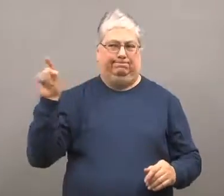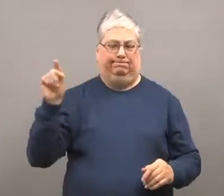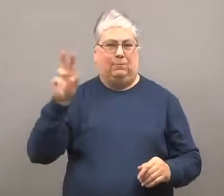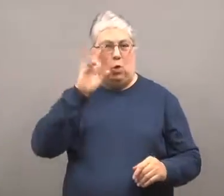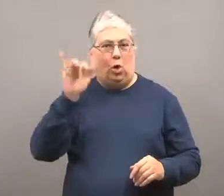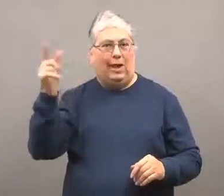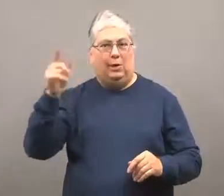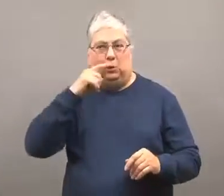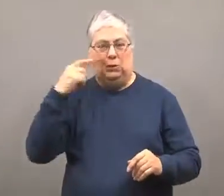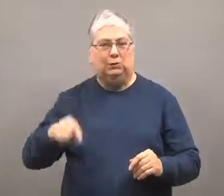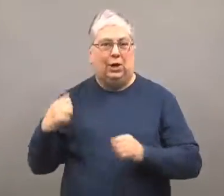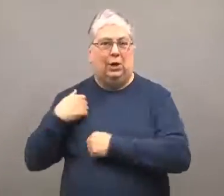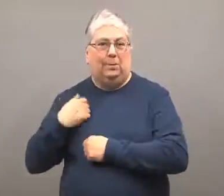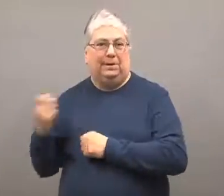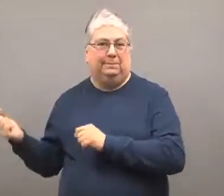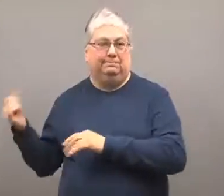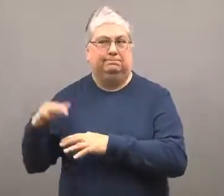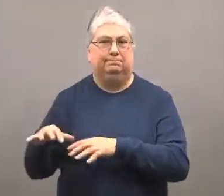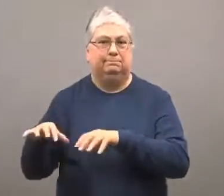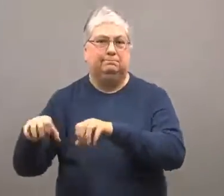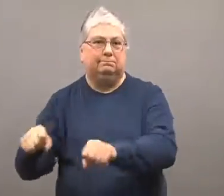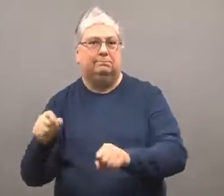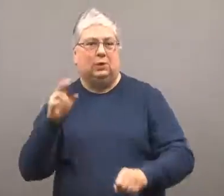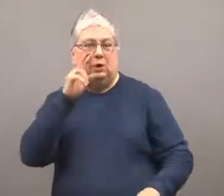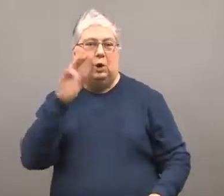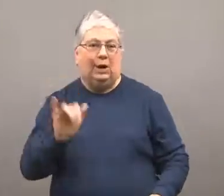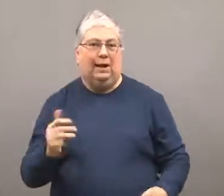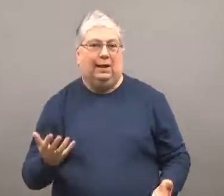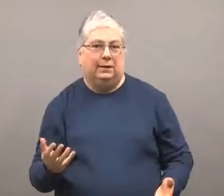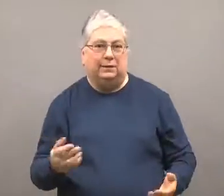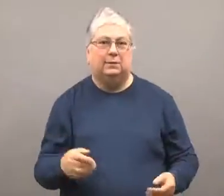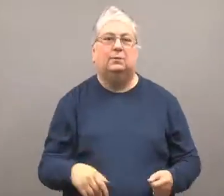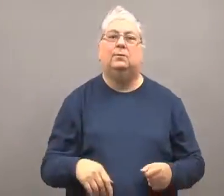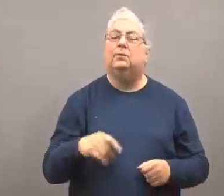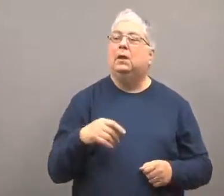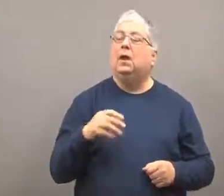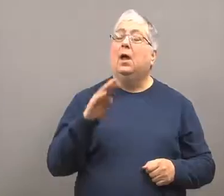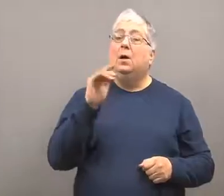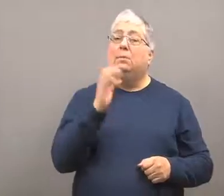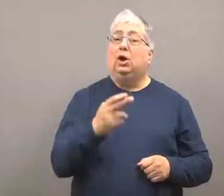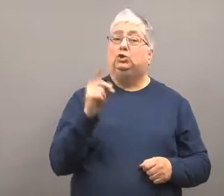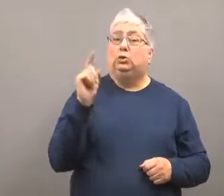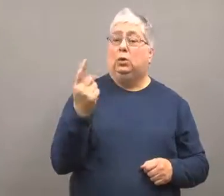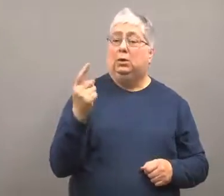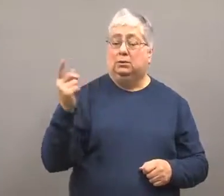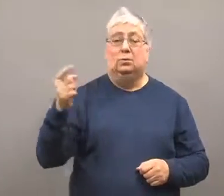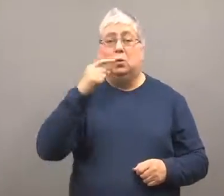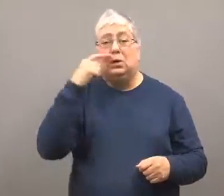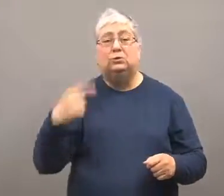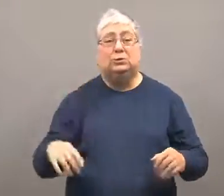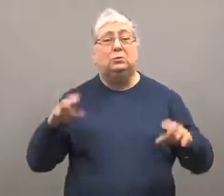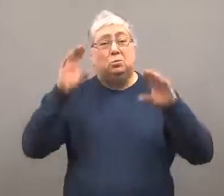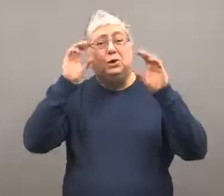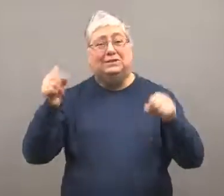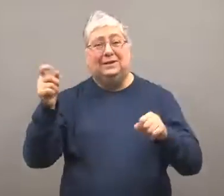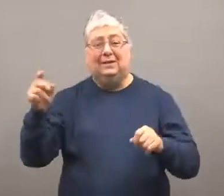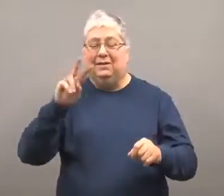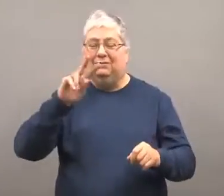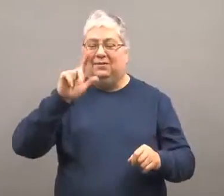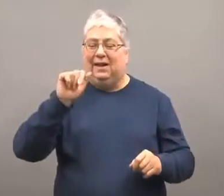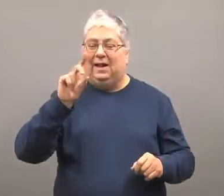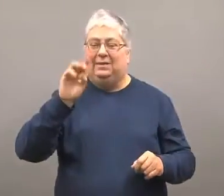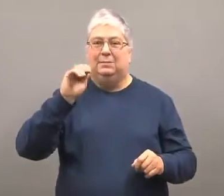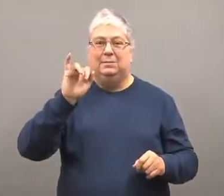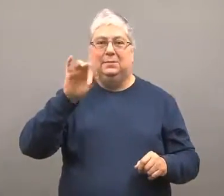They appeared to be Russian troops sent in to take over.